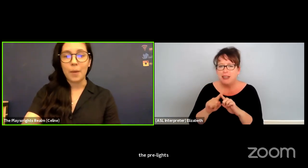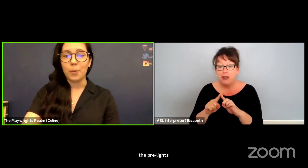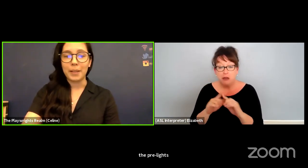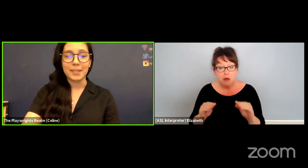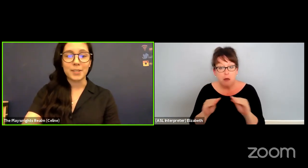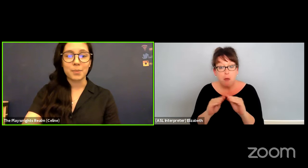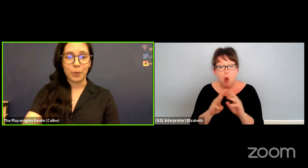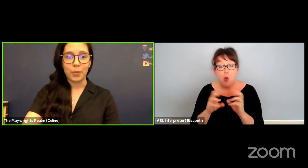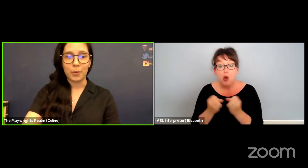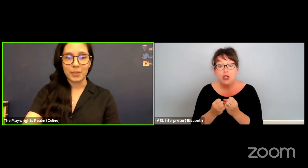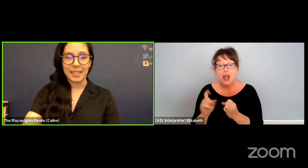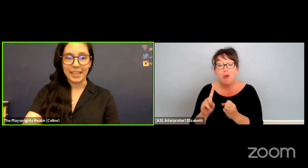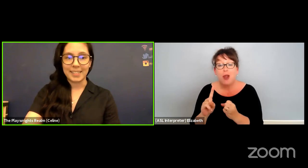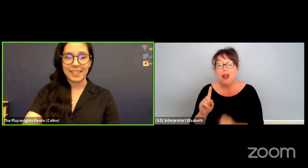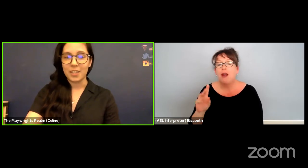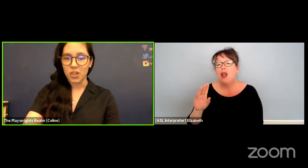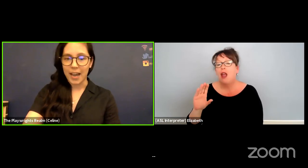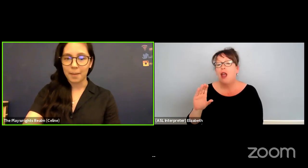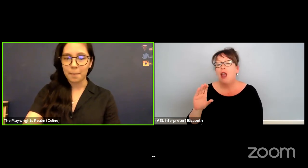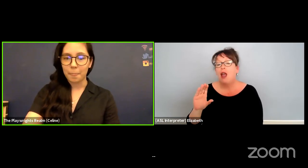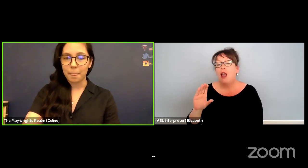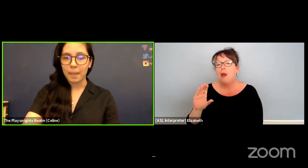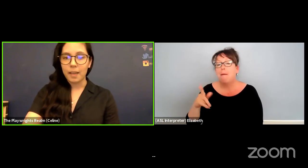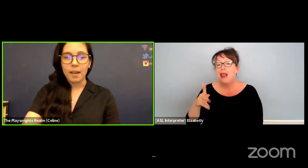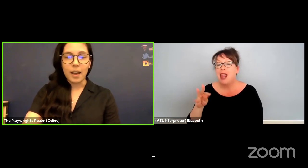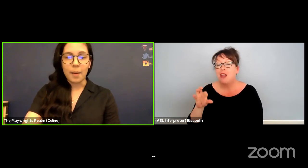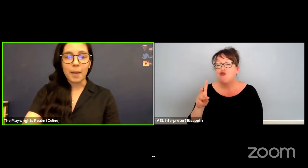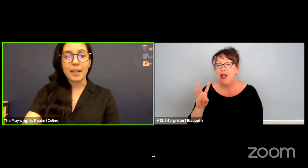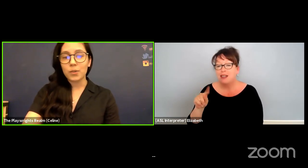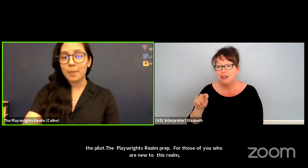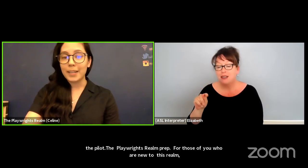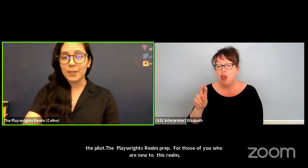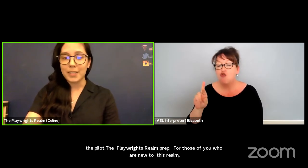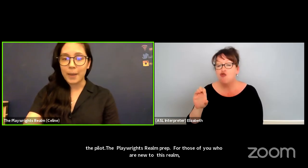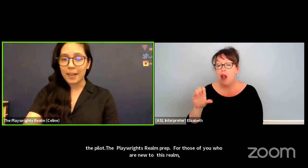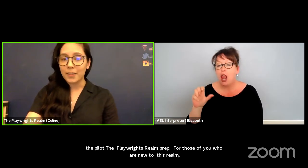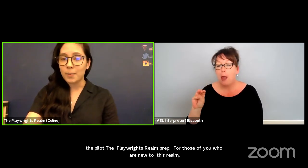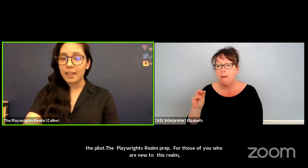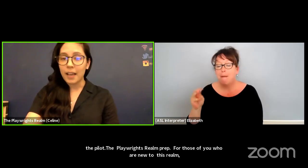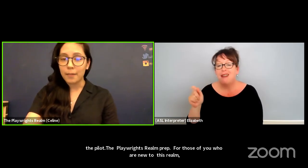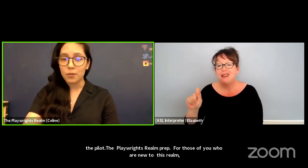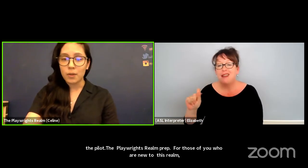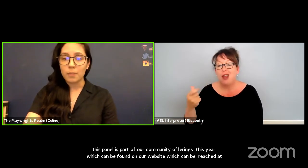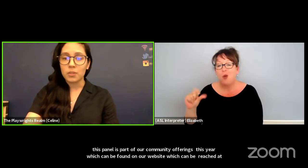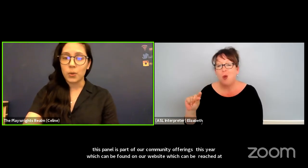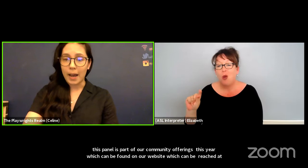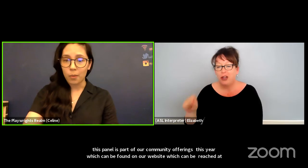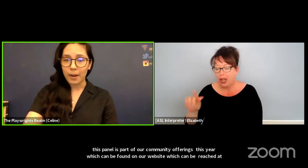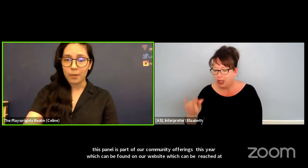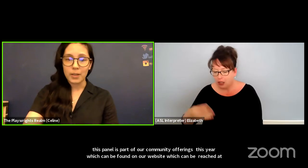I will place both those links in the chat. As a reminder, this panel is being live streamed to HowRound